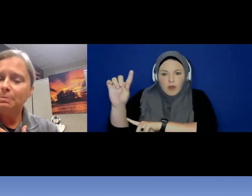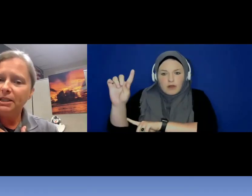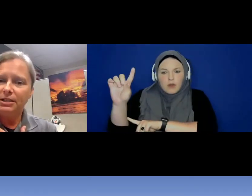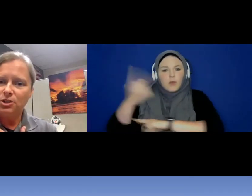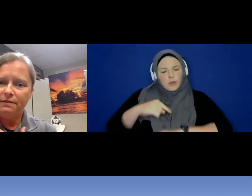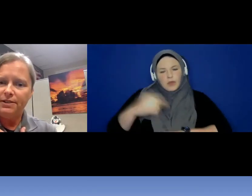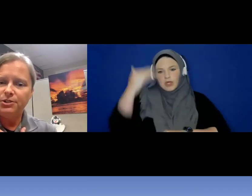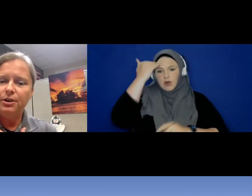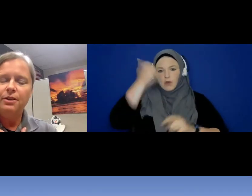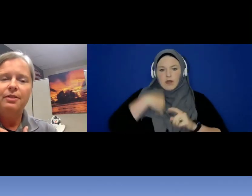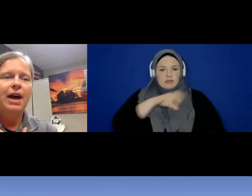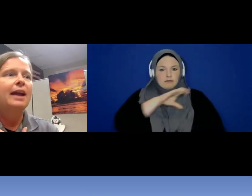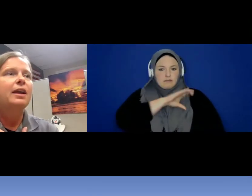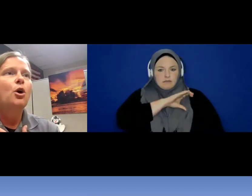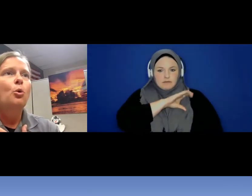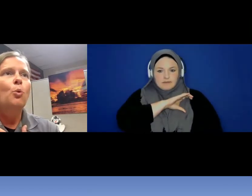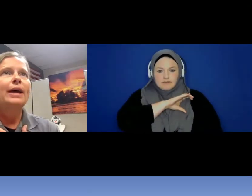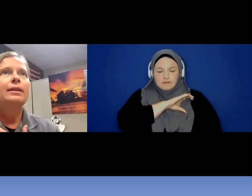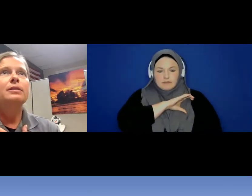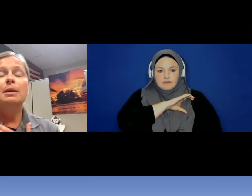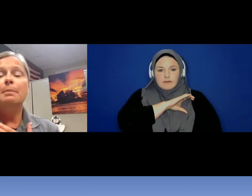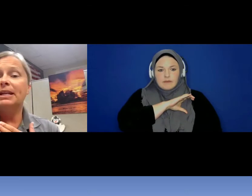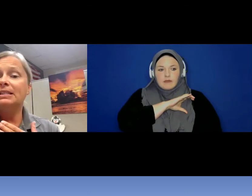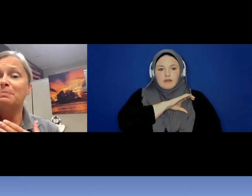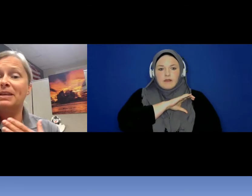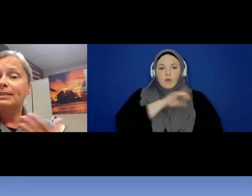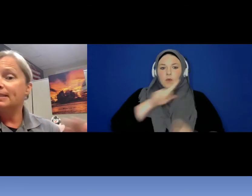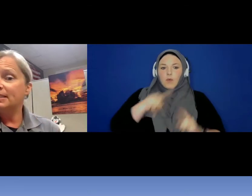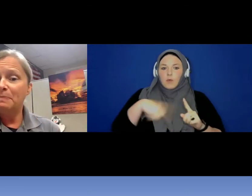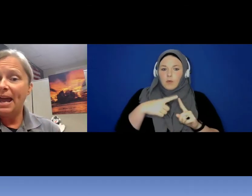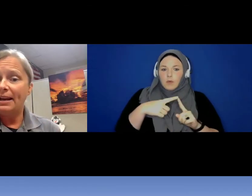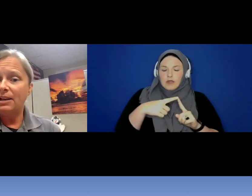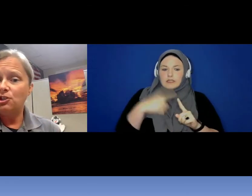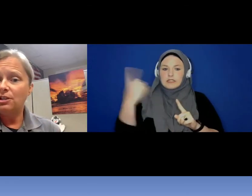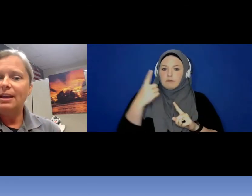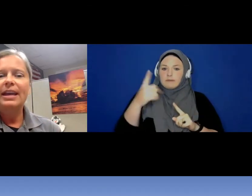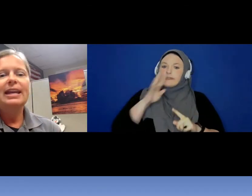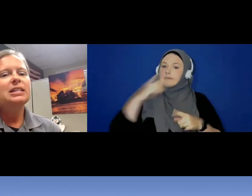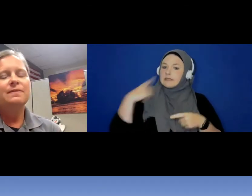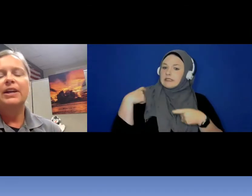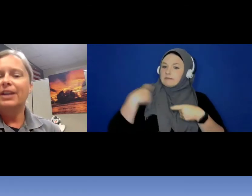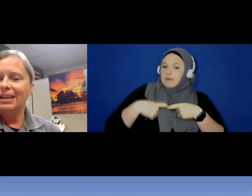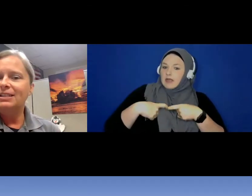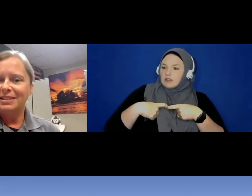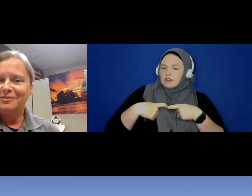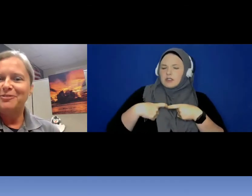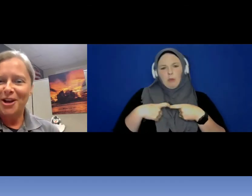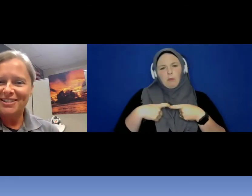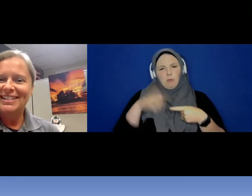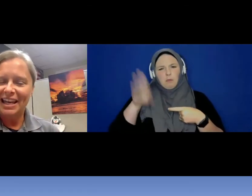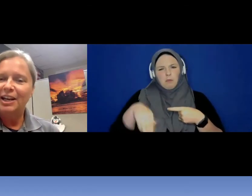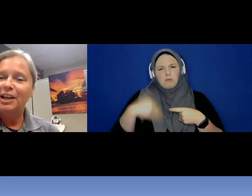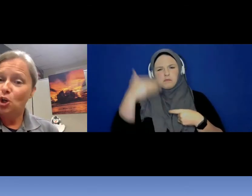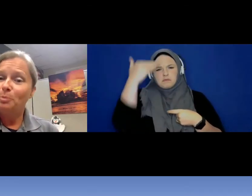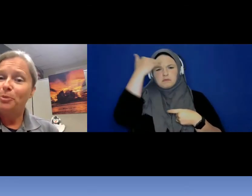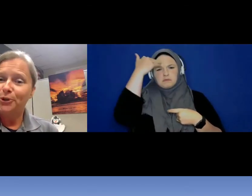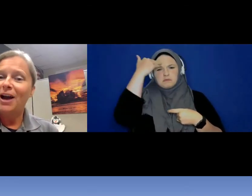police officer that when somebody speaks Spanish it's very easy for us to get an interpreter